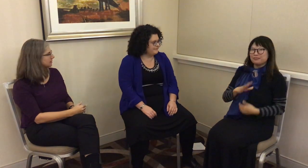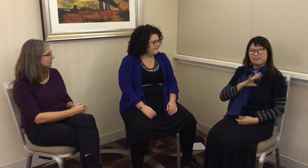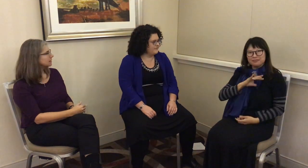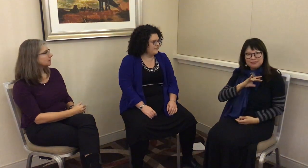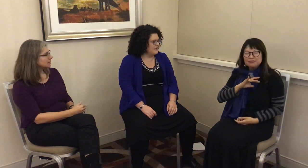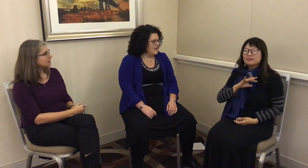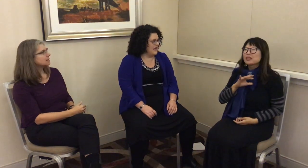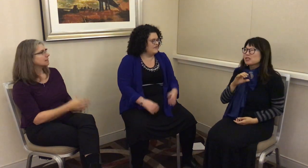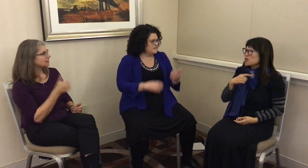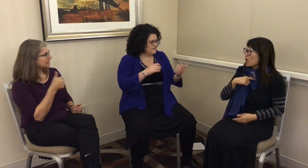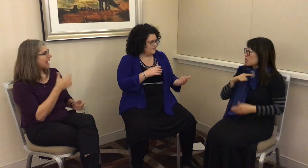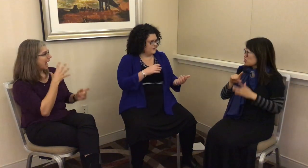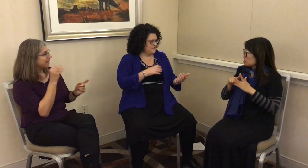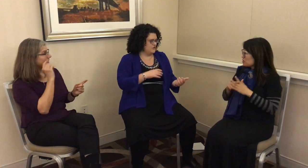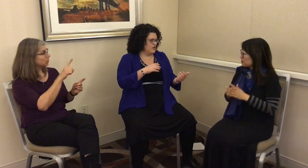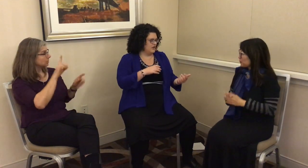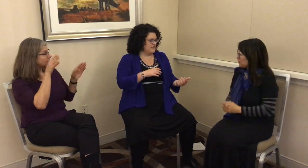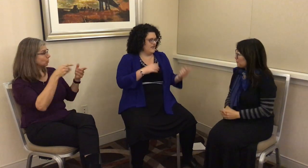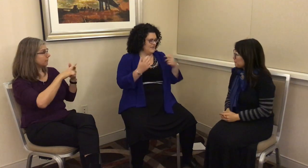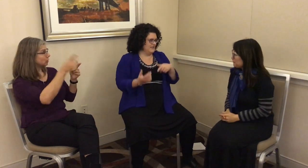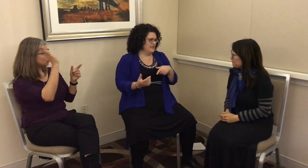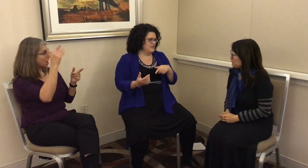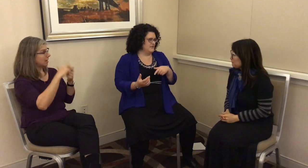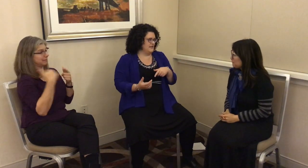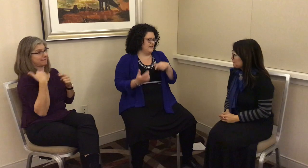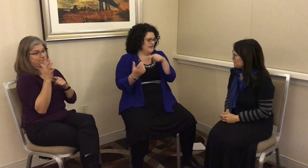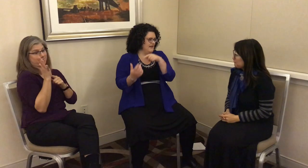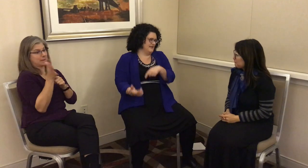G: This was the focus of your talk at the Five-Minute Linguist at the LSA last year,